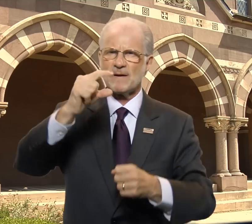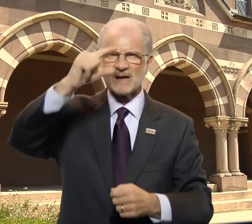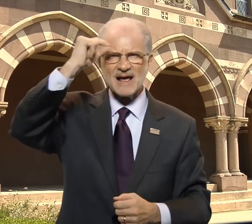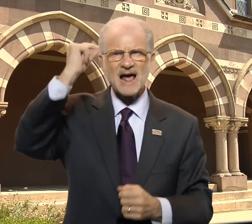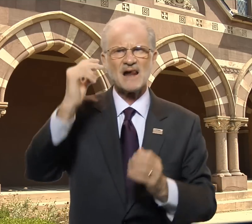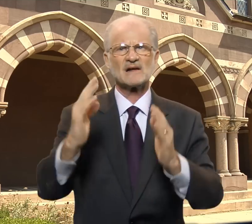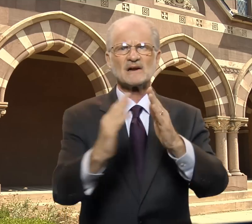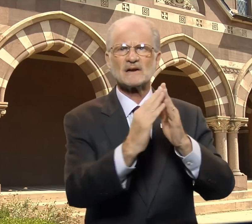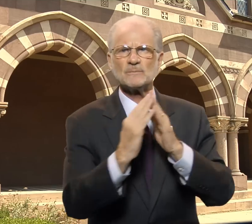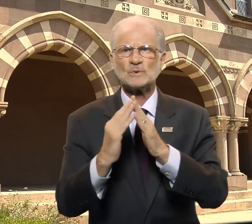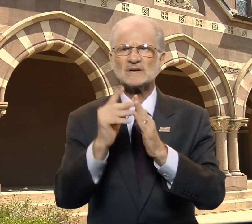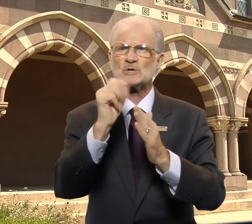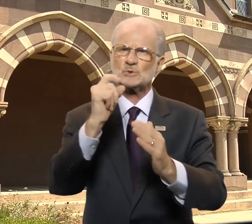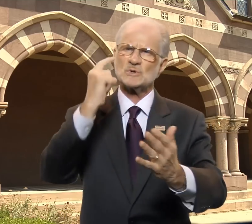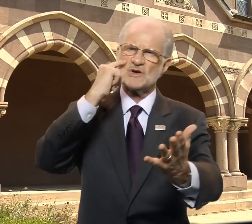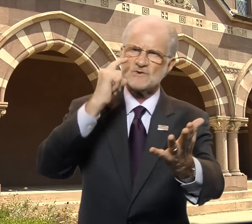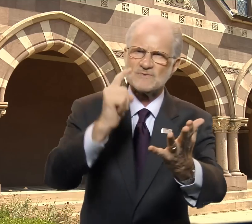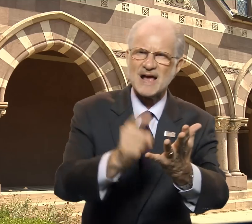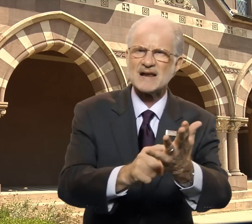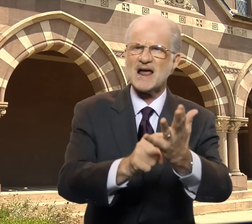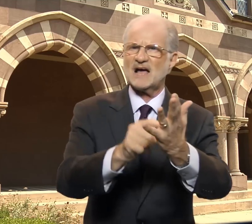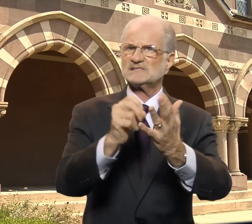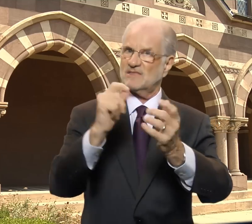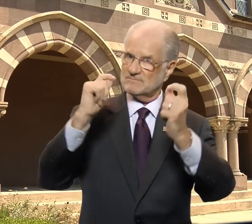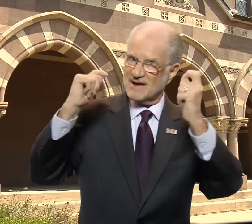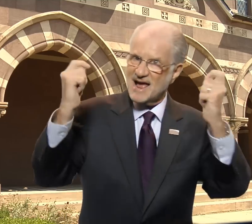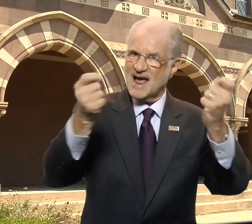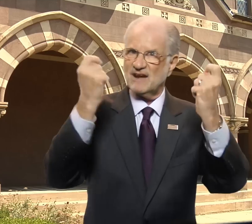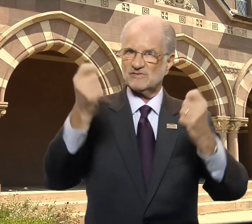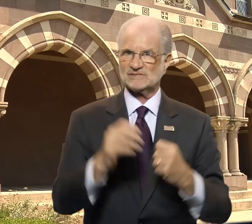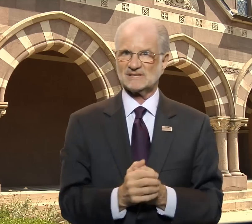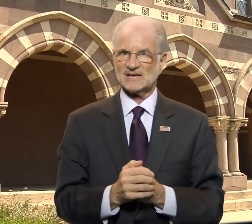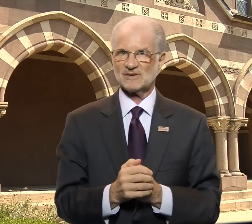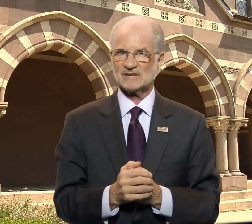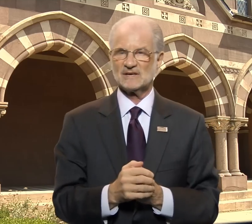from the Gallaudet community to recognize the anniversary.